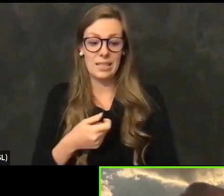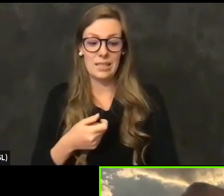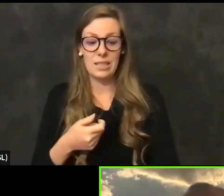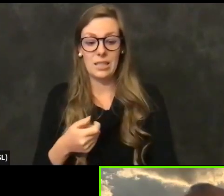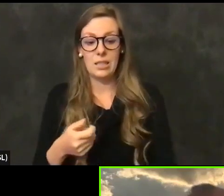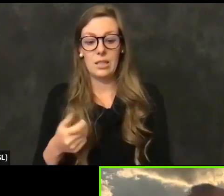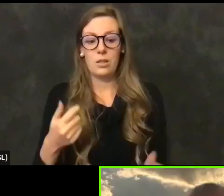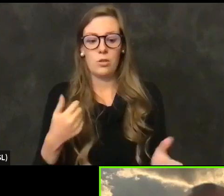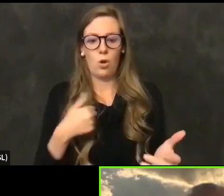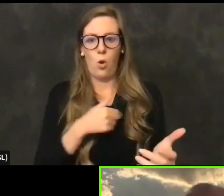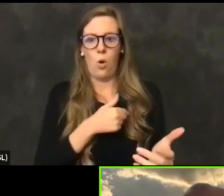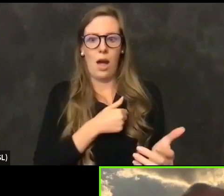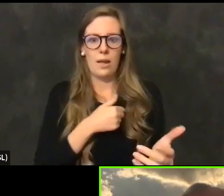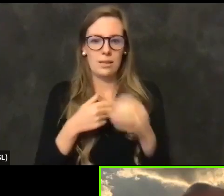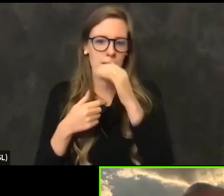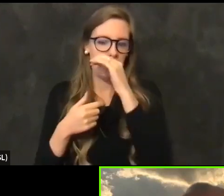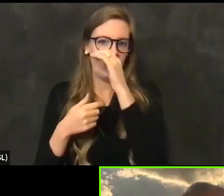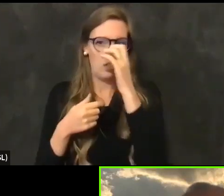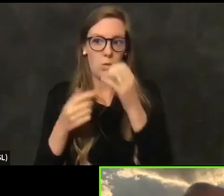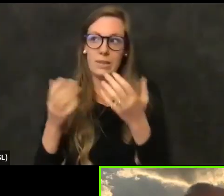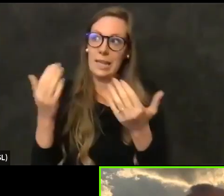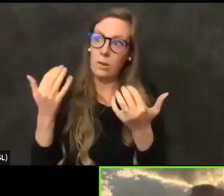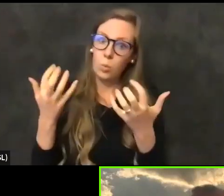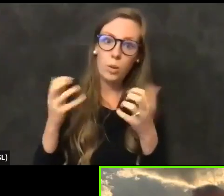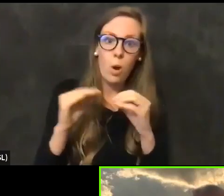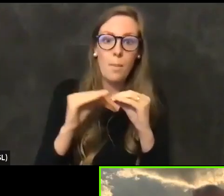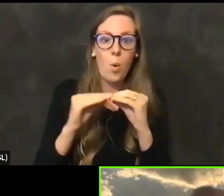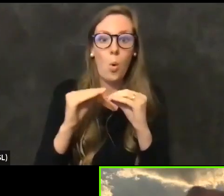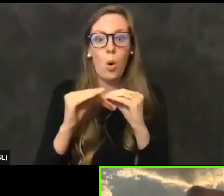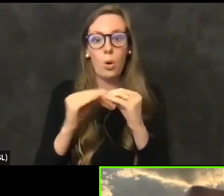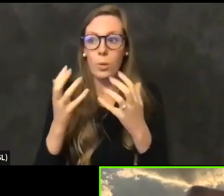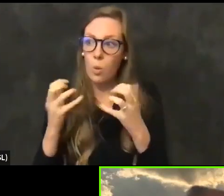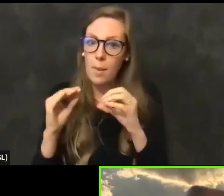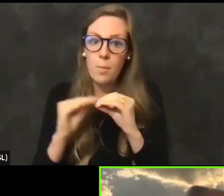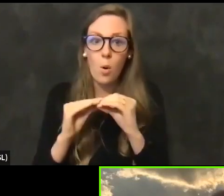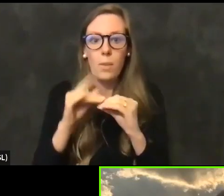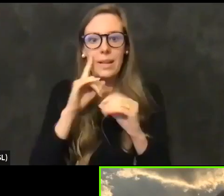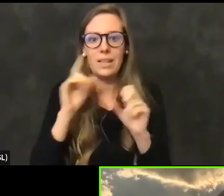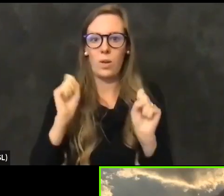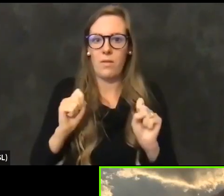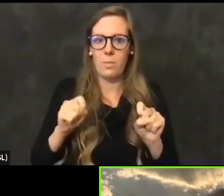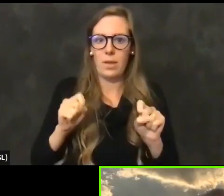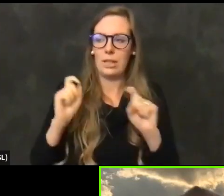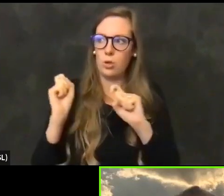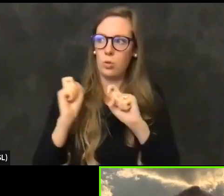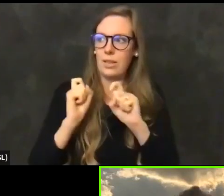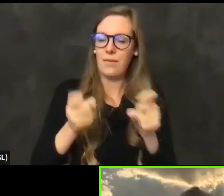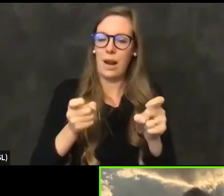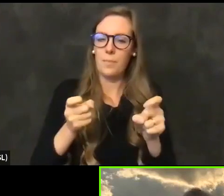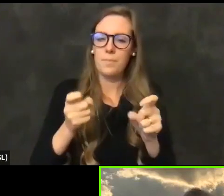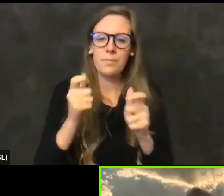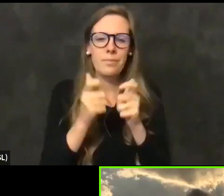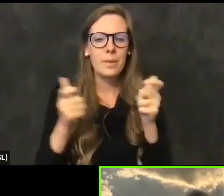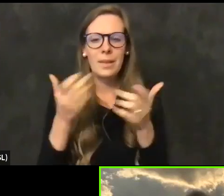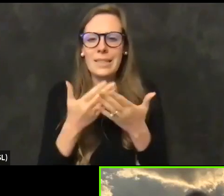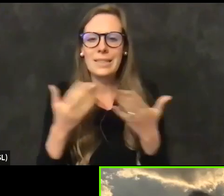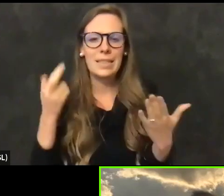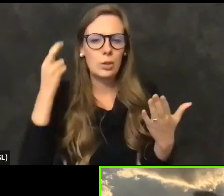different counties to get more and more and more because we have capacity. The biggest thing to realize about this is that California's counties and the